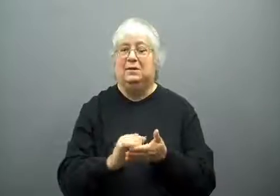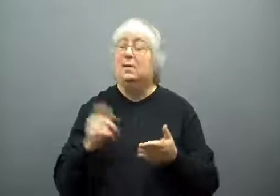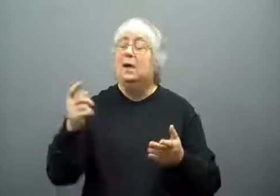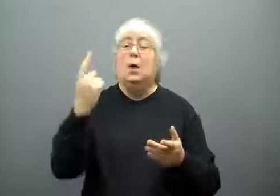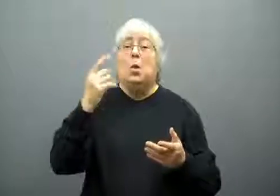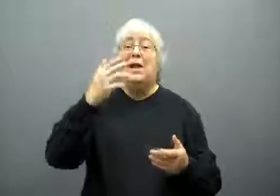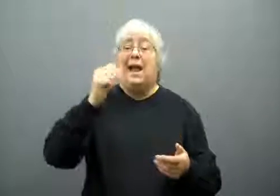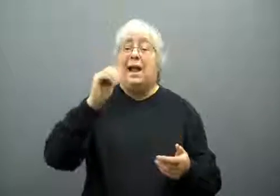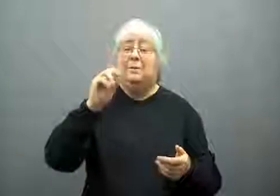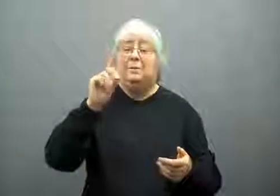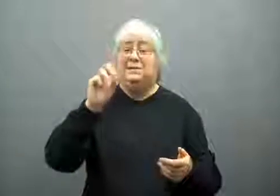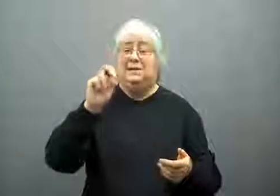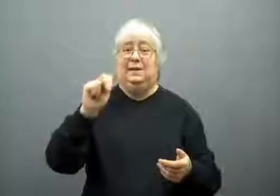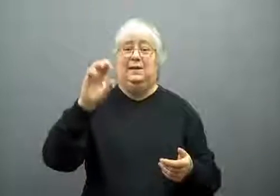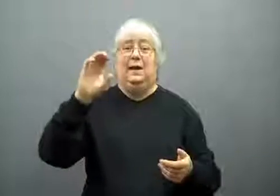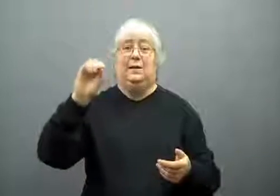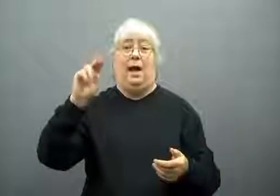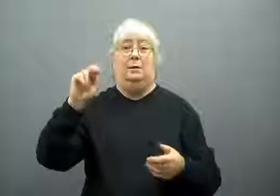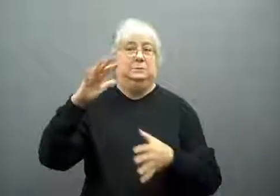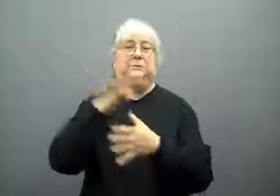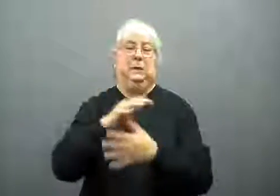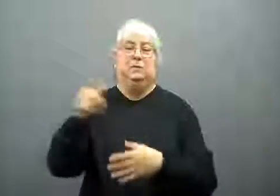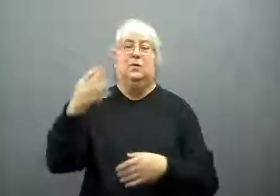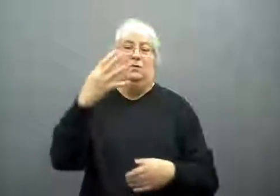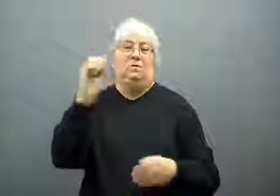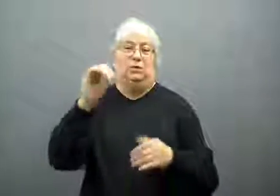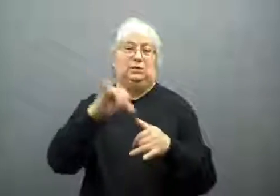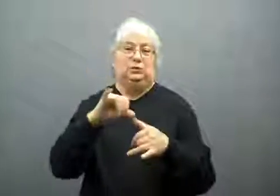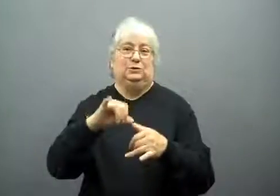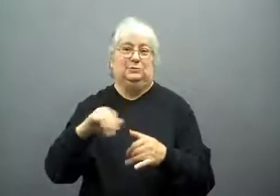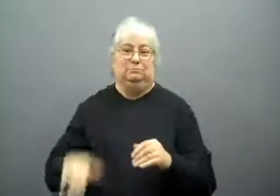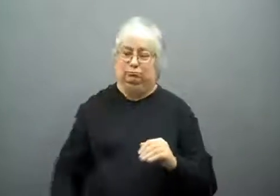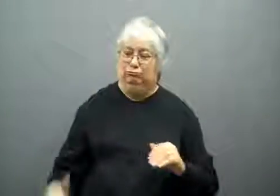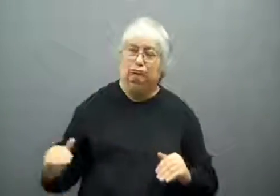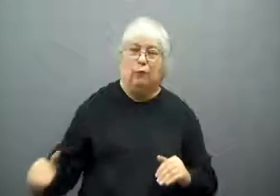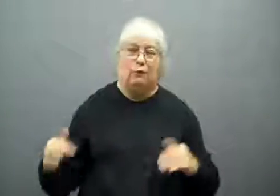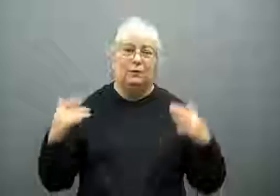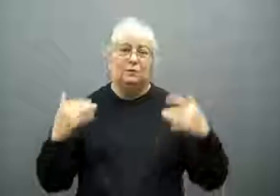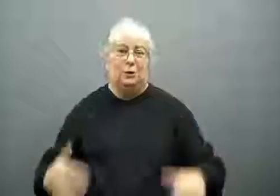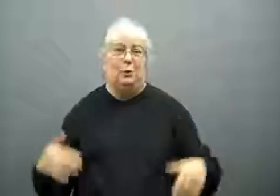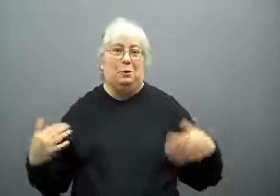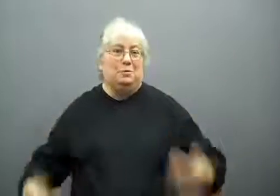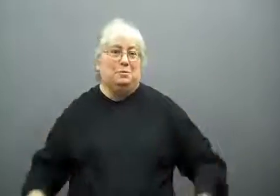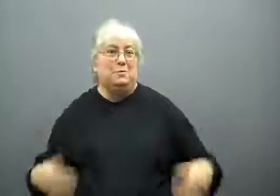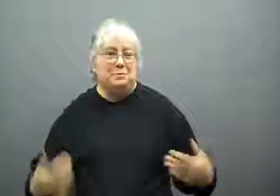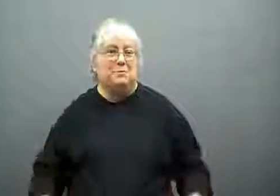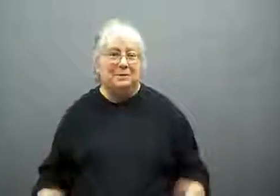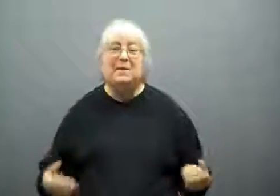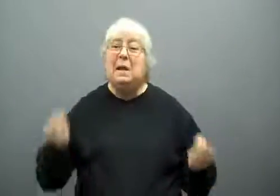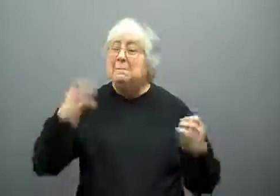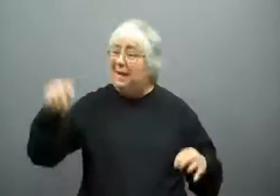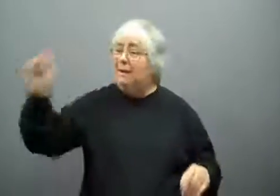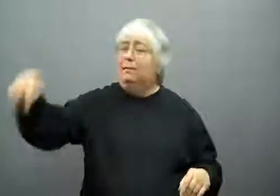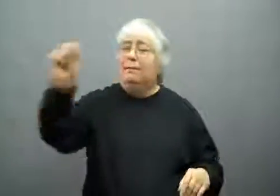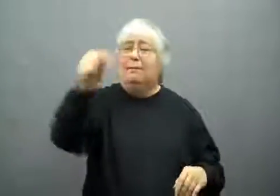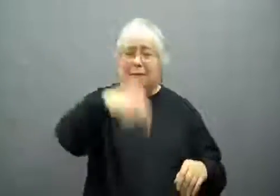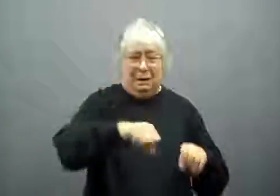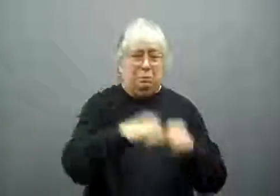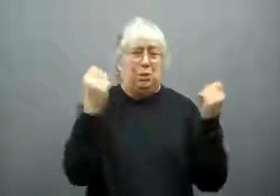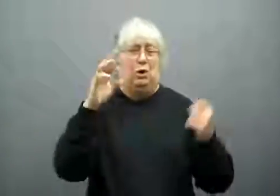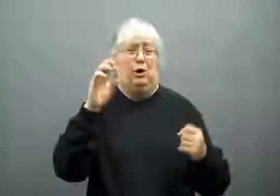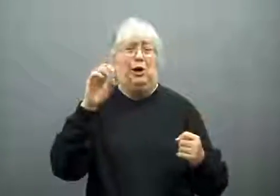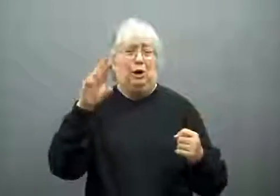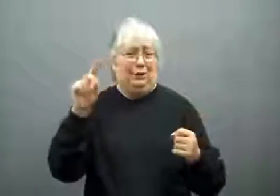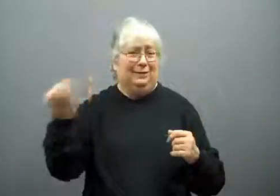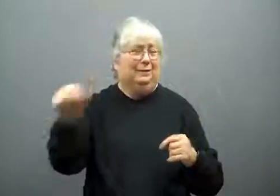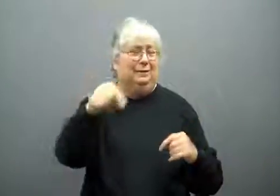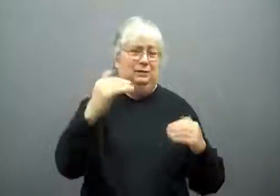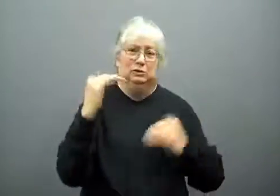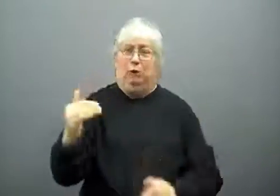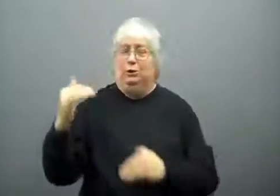Hamden, Connecticut had the most with 40 inches. That's a lot!